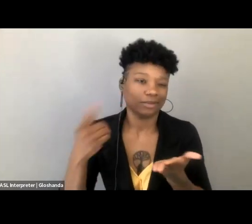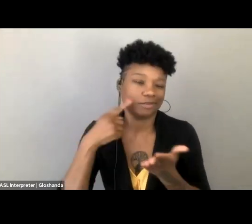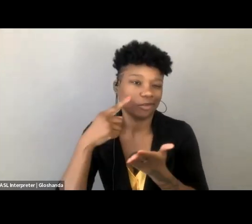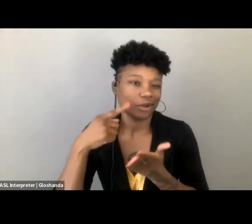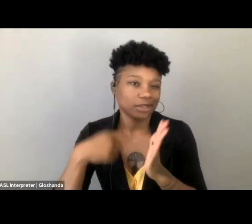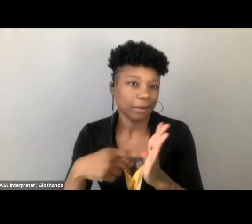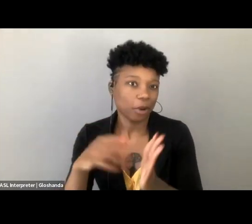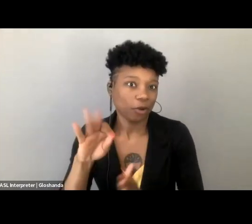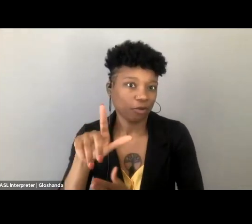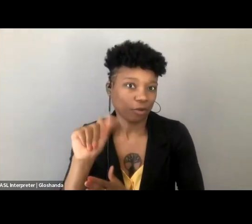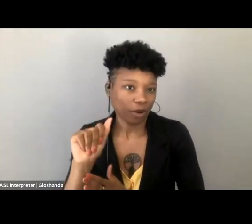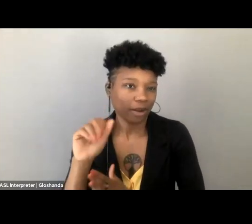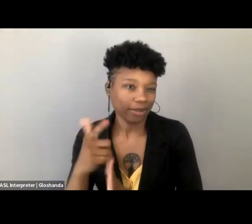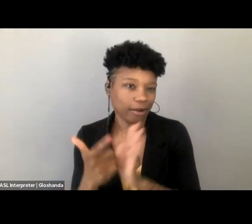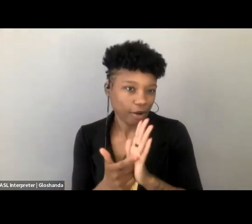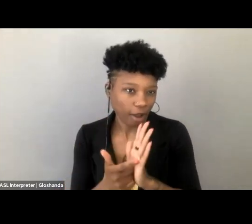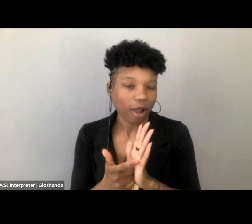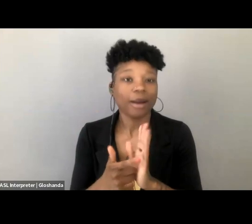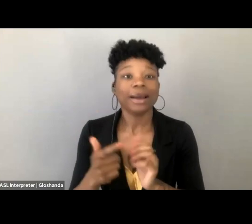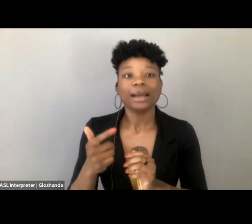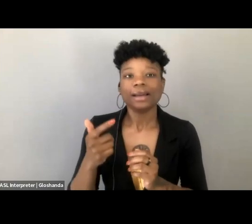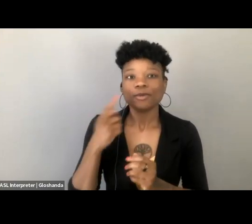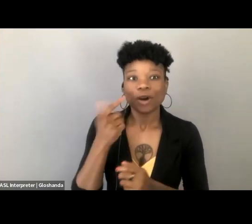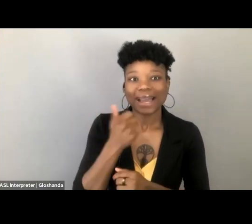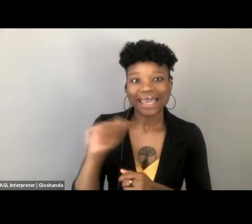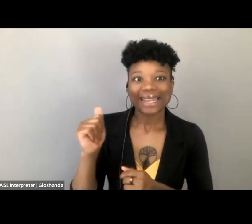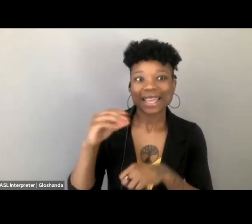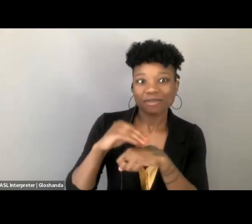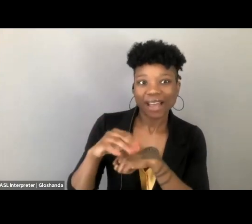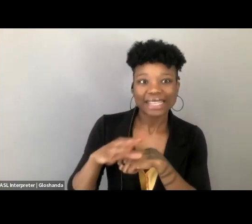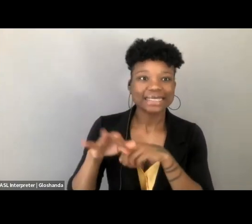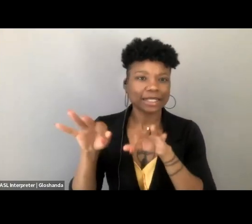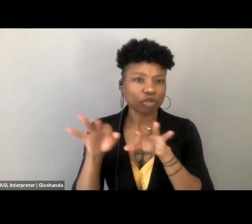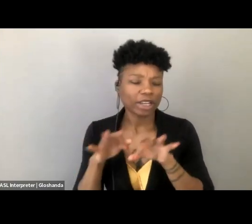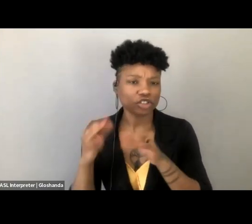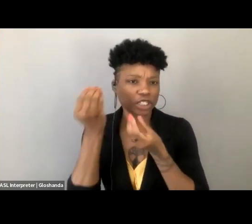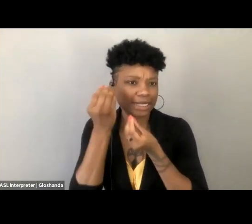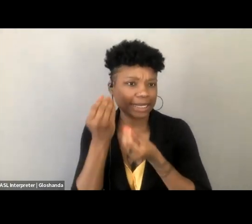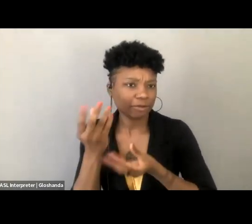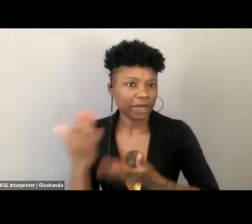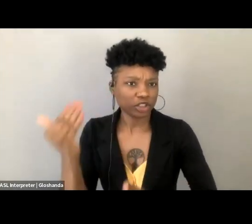for the purposes of clarity. "Any advice, direction, information, or knowledge that may be obtained for the purpose